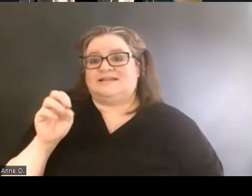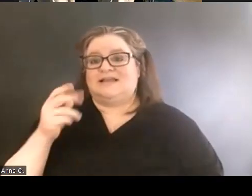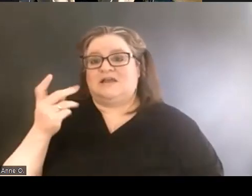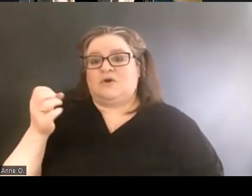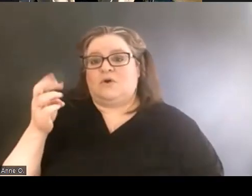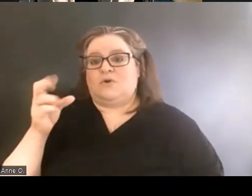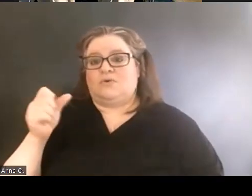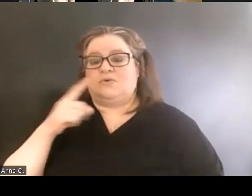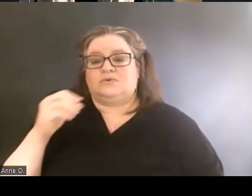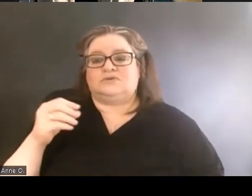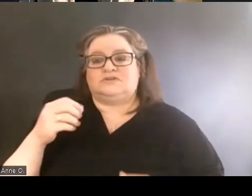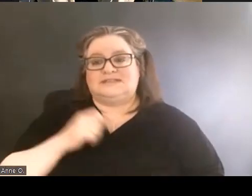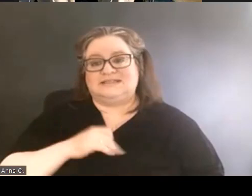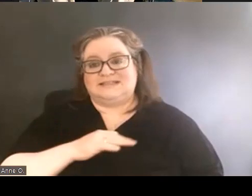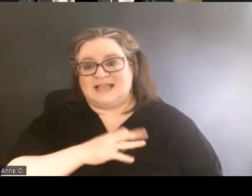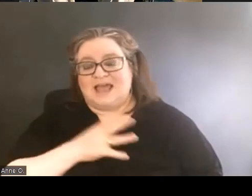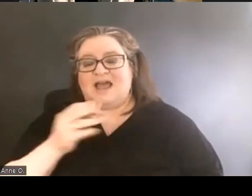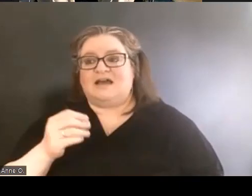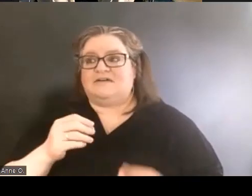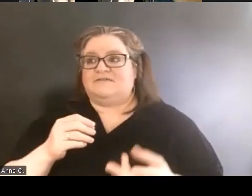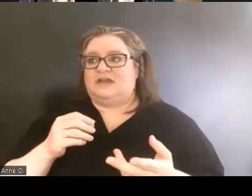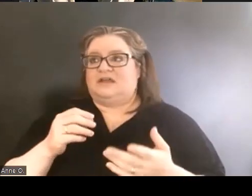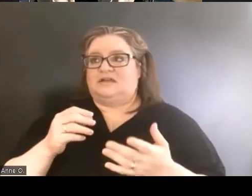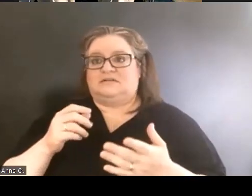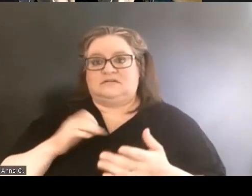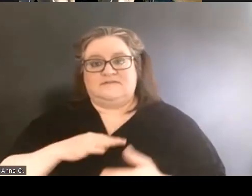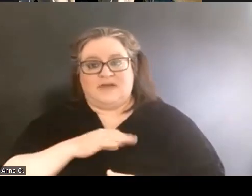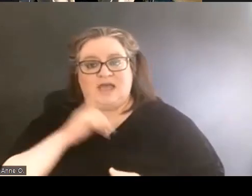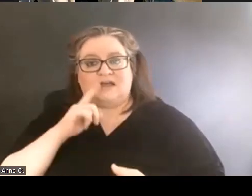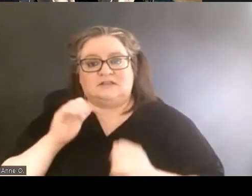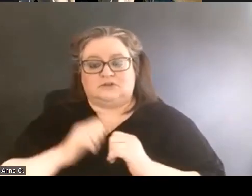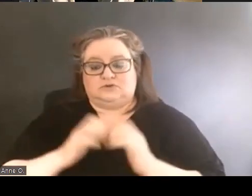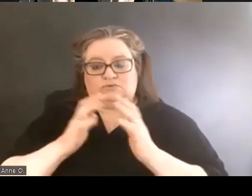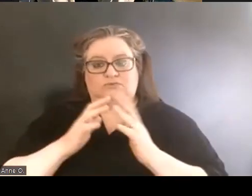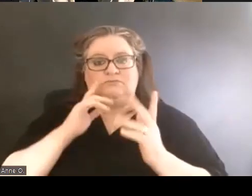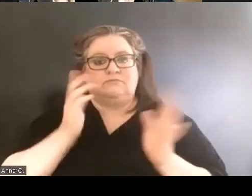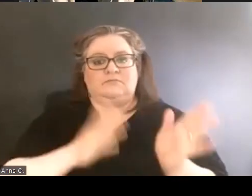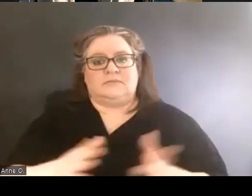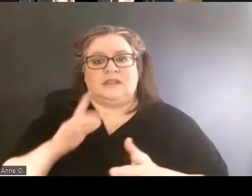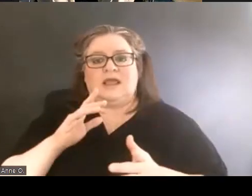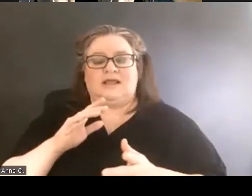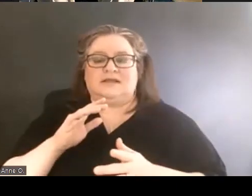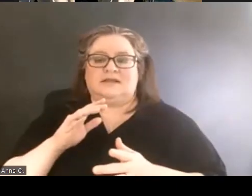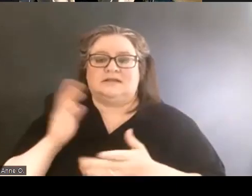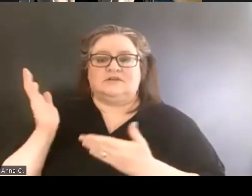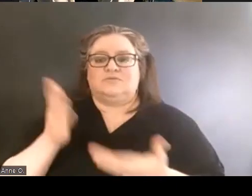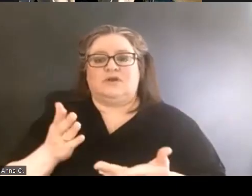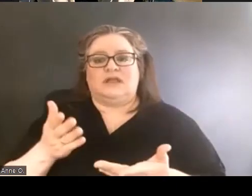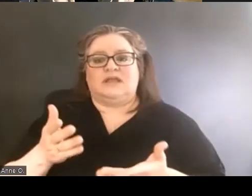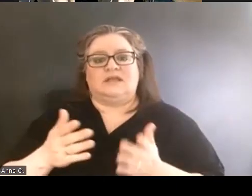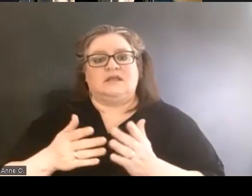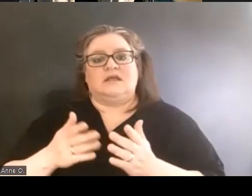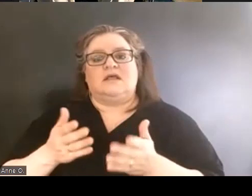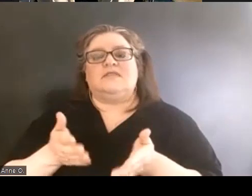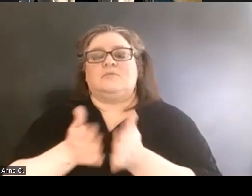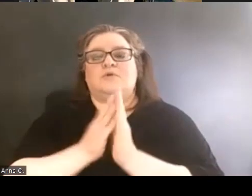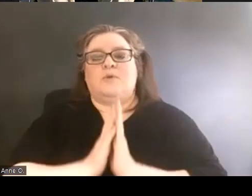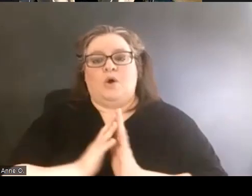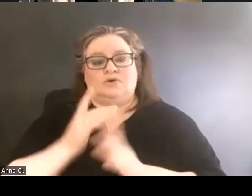to create a sustainable plan to bring the Disability Cultural Center proposal space into fruition.